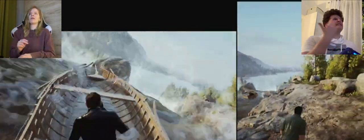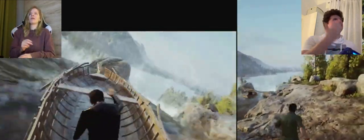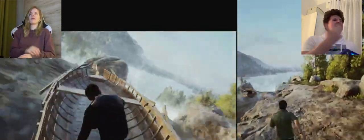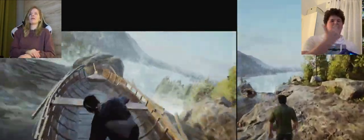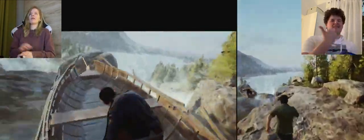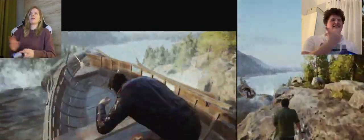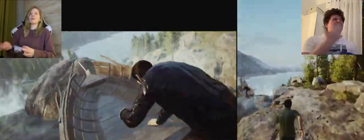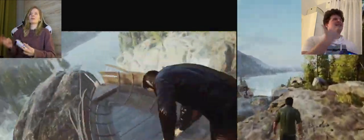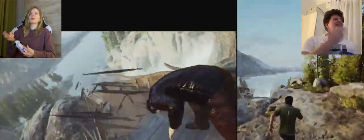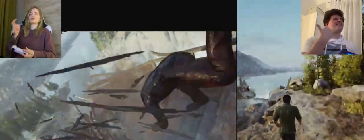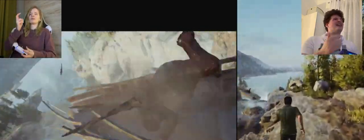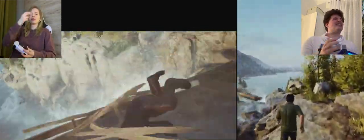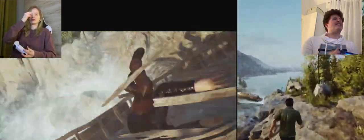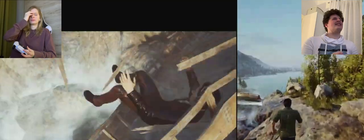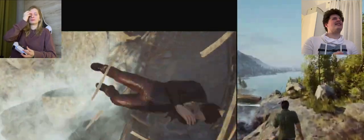A: Ehh Vin hasn't got off the boat yet